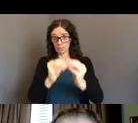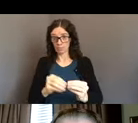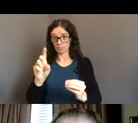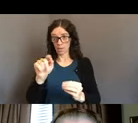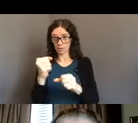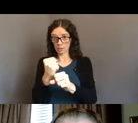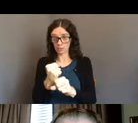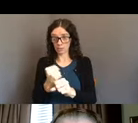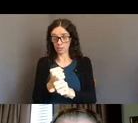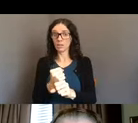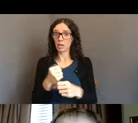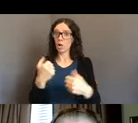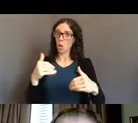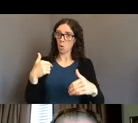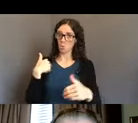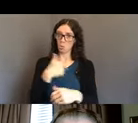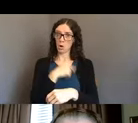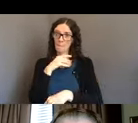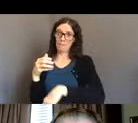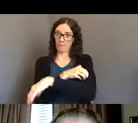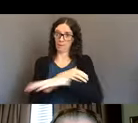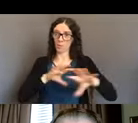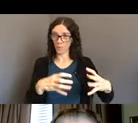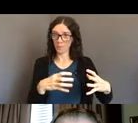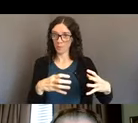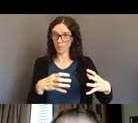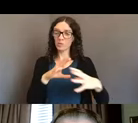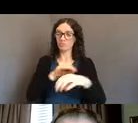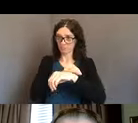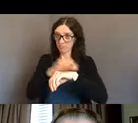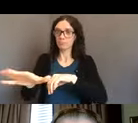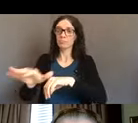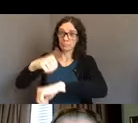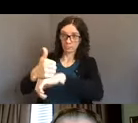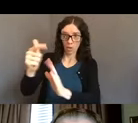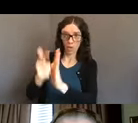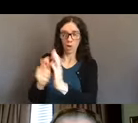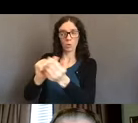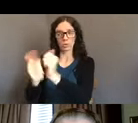legislative or changes in laws. Oregon data is very similar to the national data.